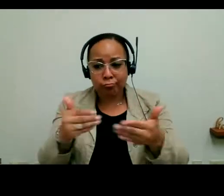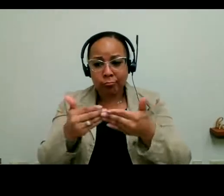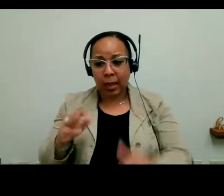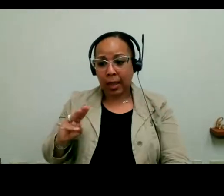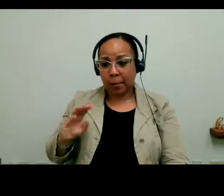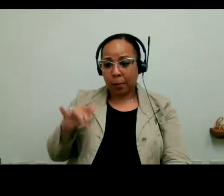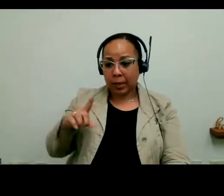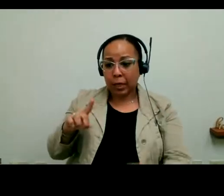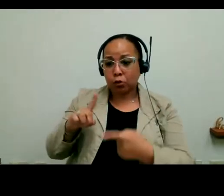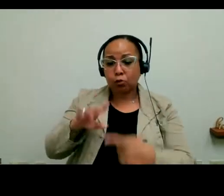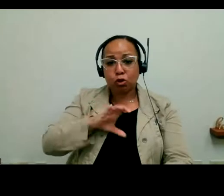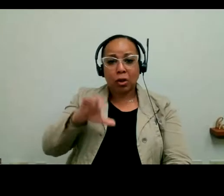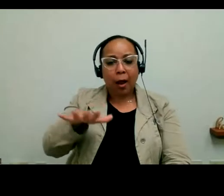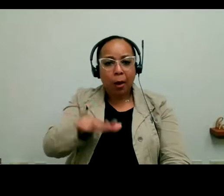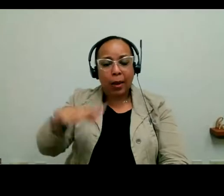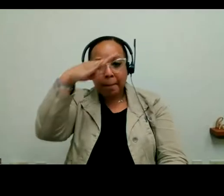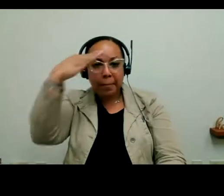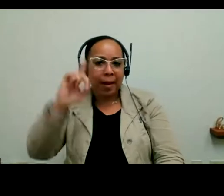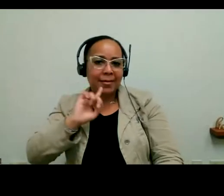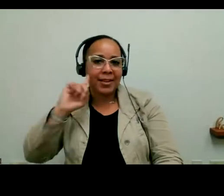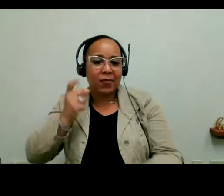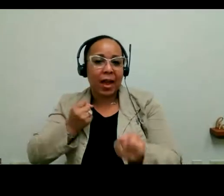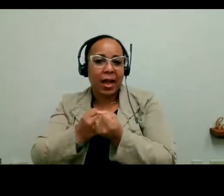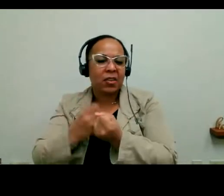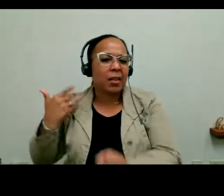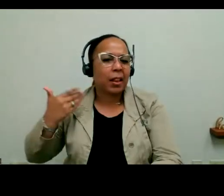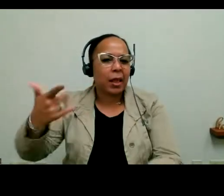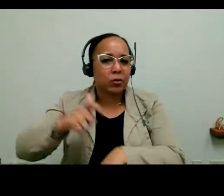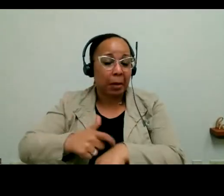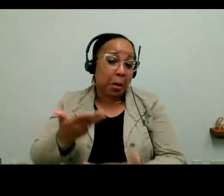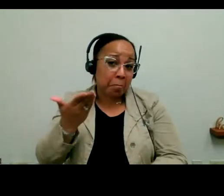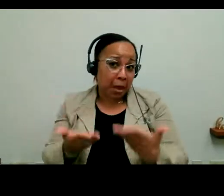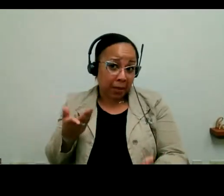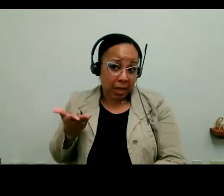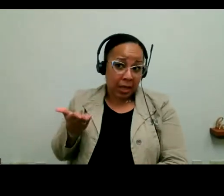Black deaf advocates at a later date. Sounds like he may be following up